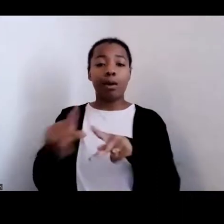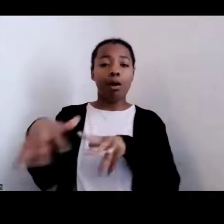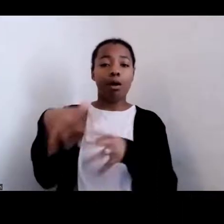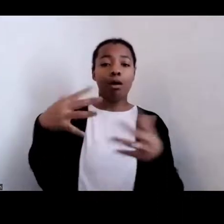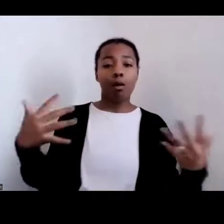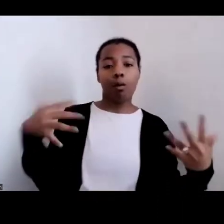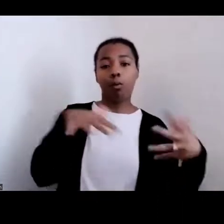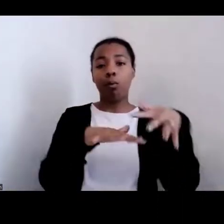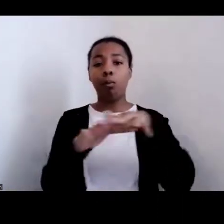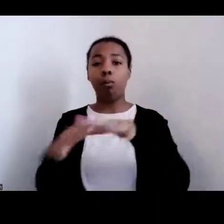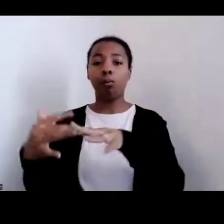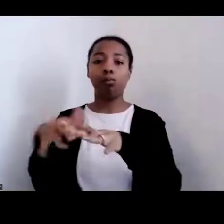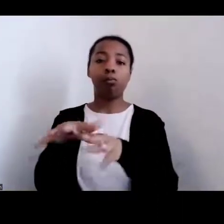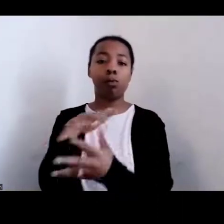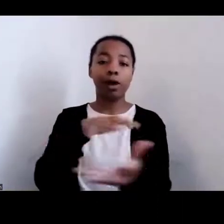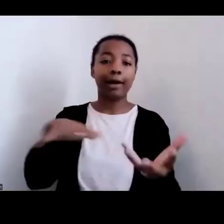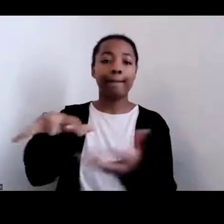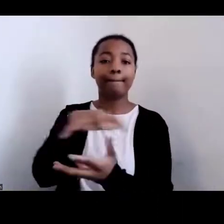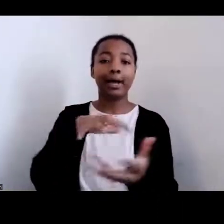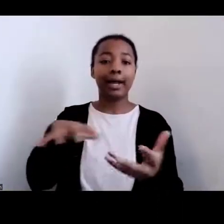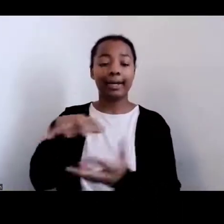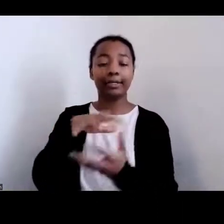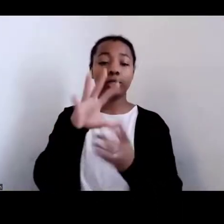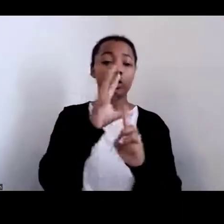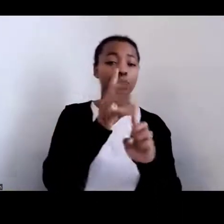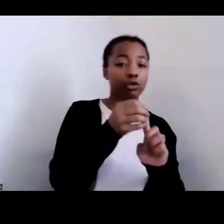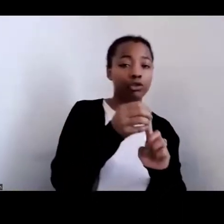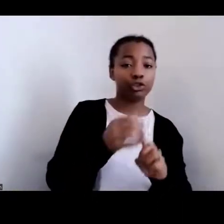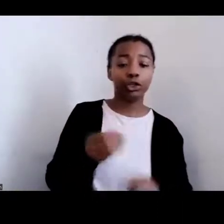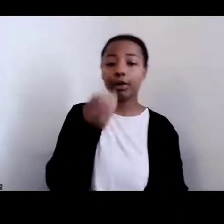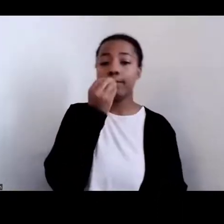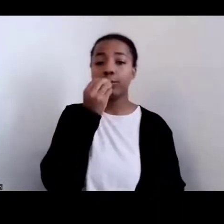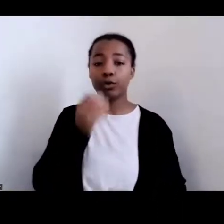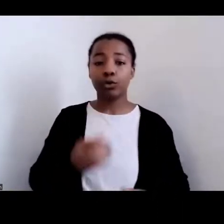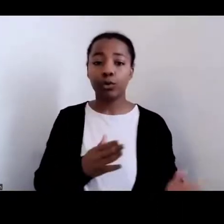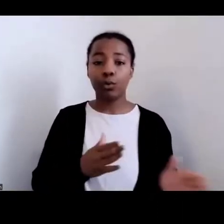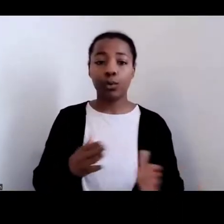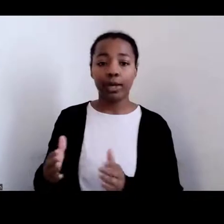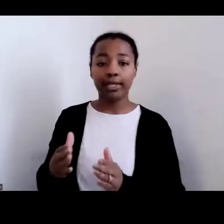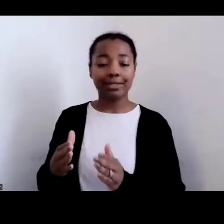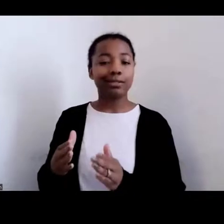bodies to create African, Afro, indigenous communities.